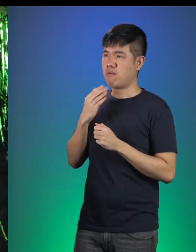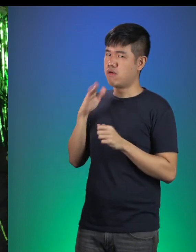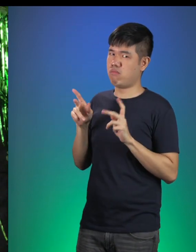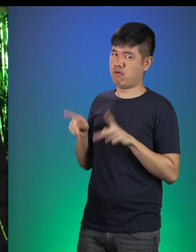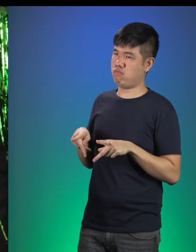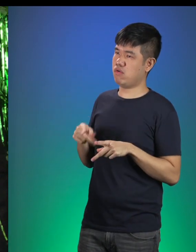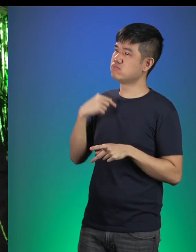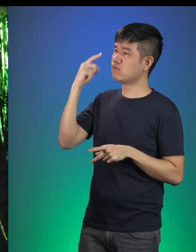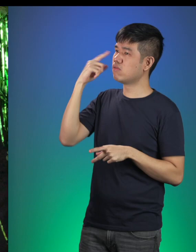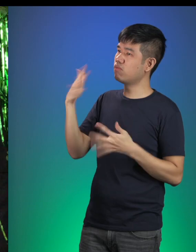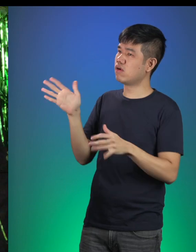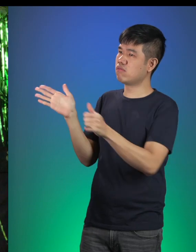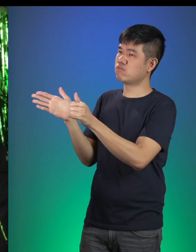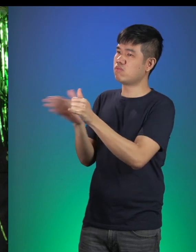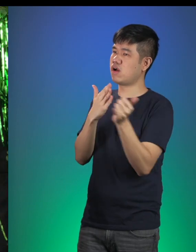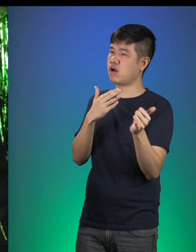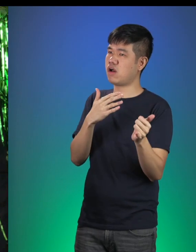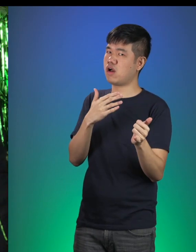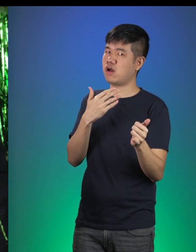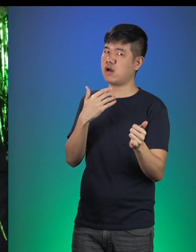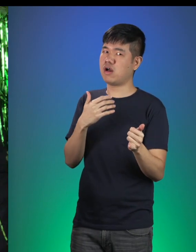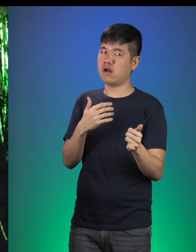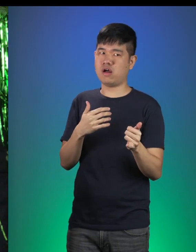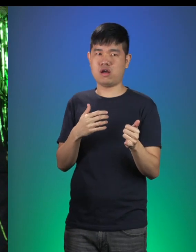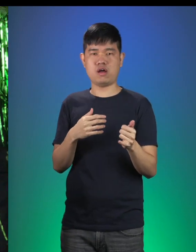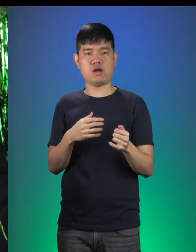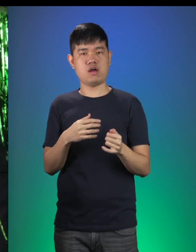But I thought you three got rid of the troll?